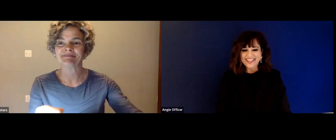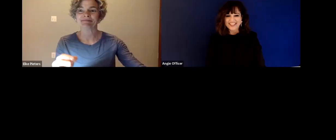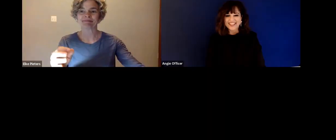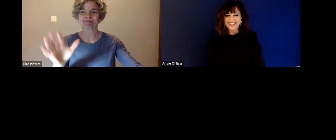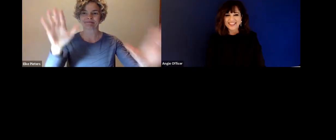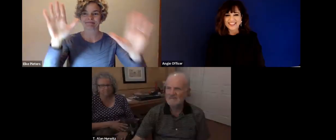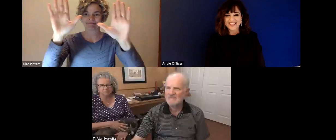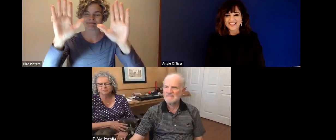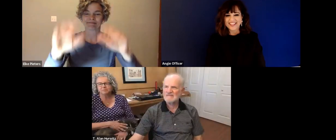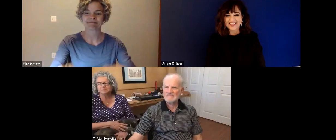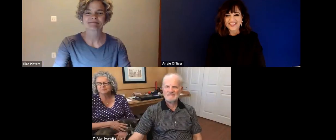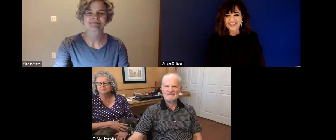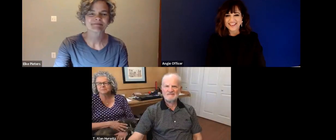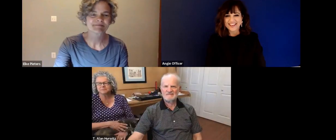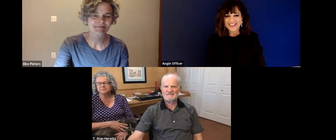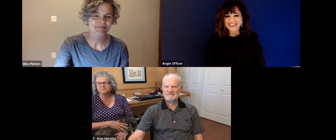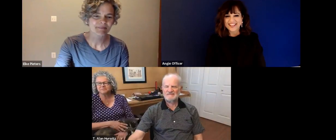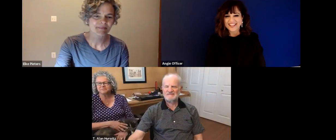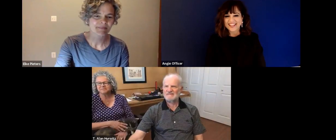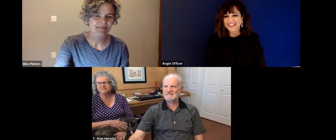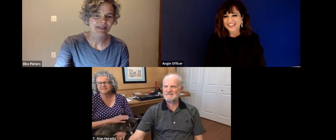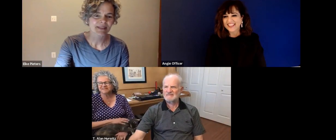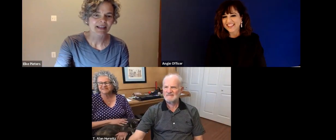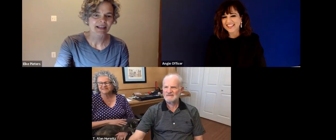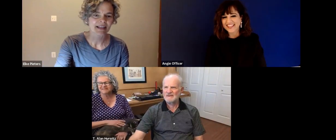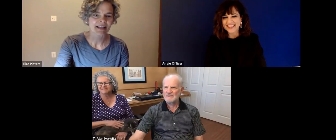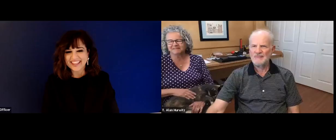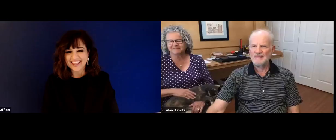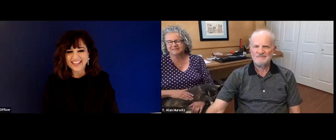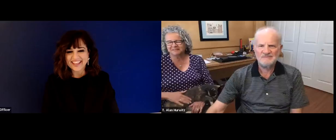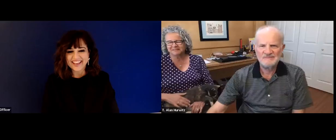let's welcome Angie and Dr. Hurwitz, please turn on your cameras